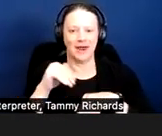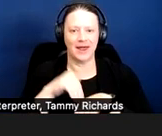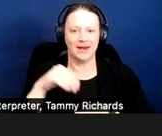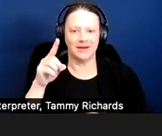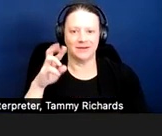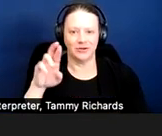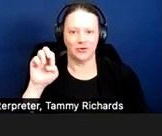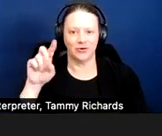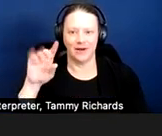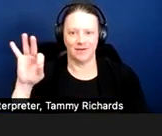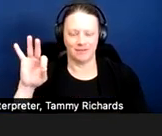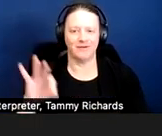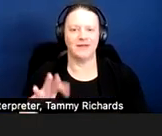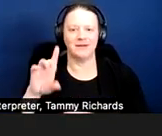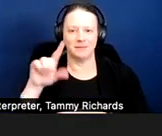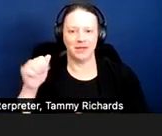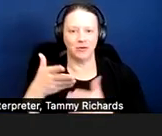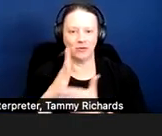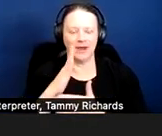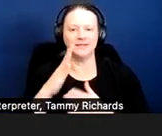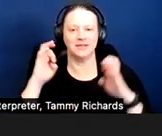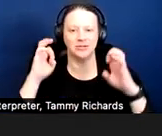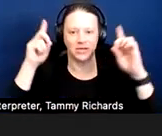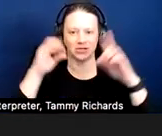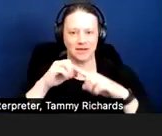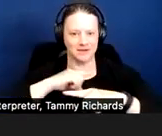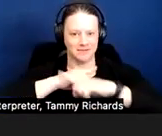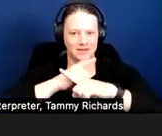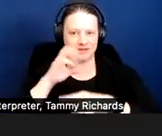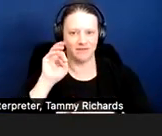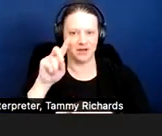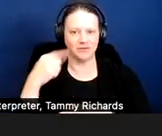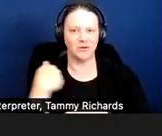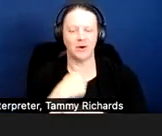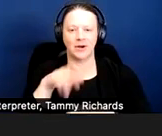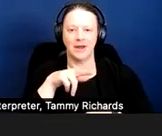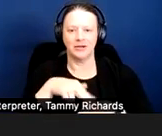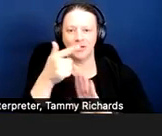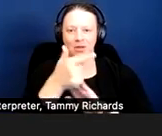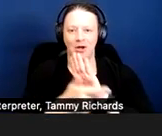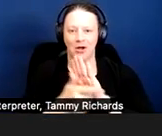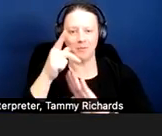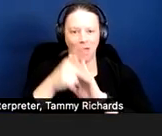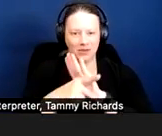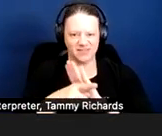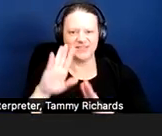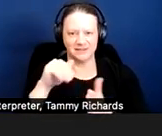DREDF is a national law and policy center focused on disability justice work.